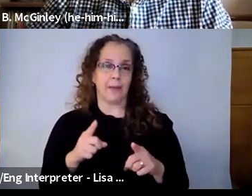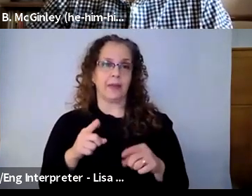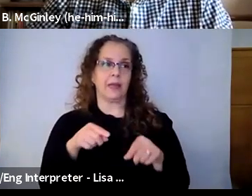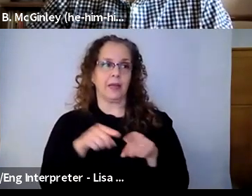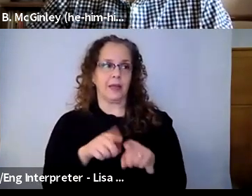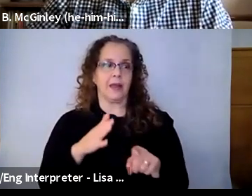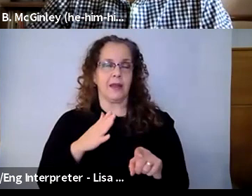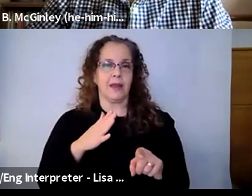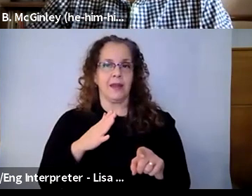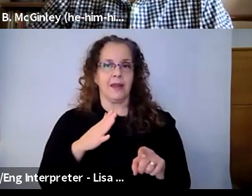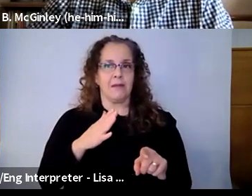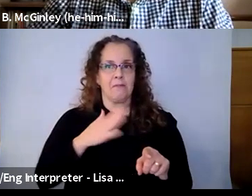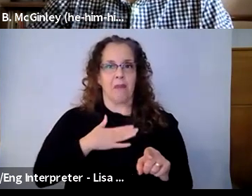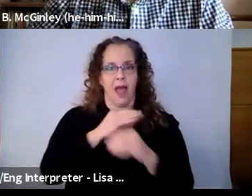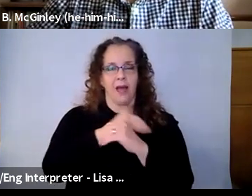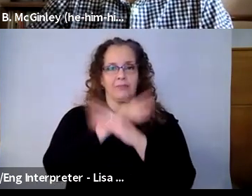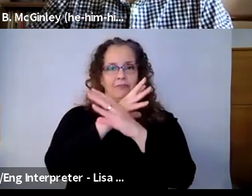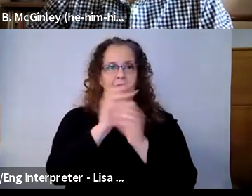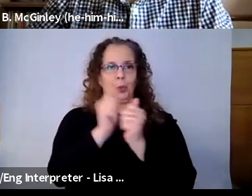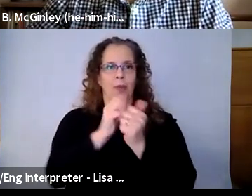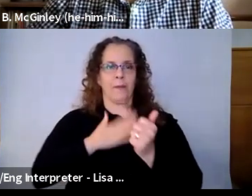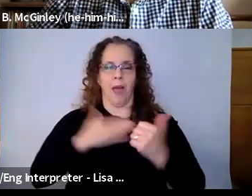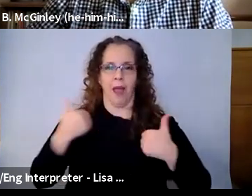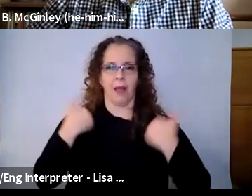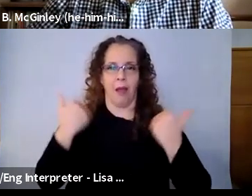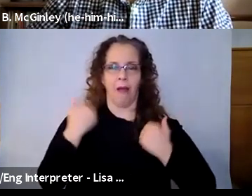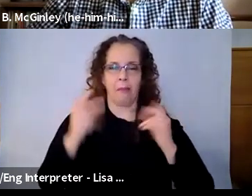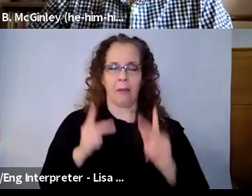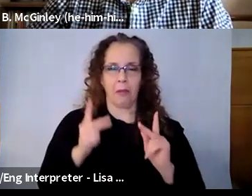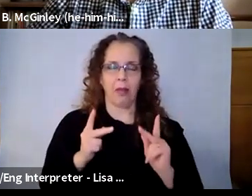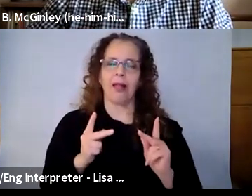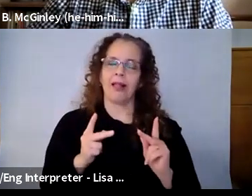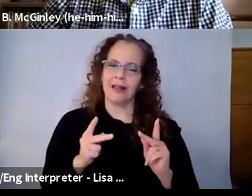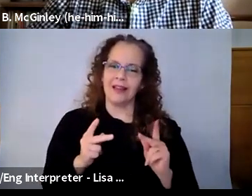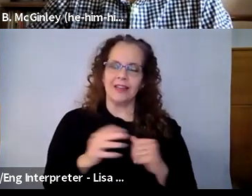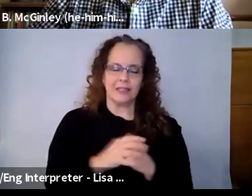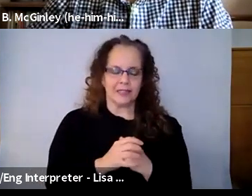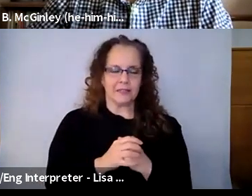people. And it has been, I know what it is that I have done when